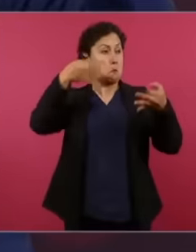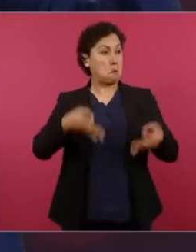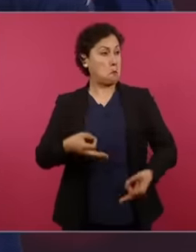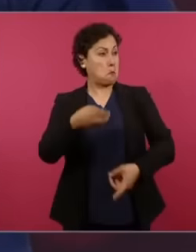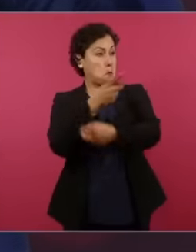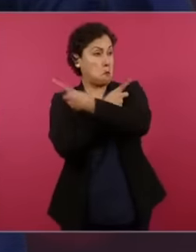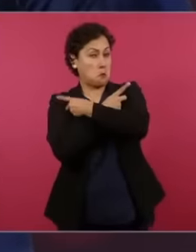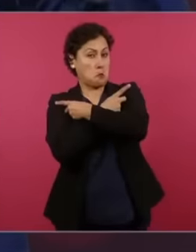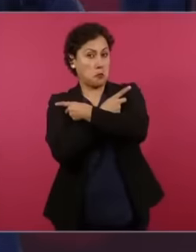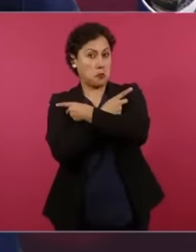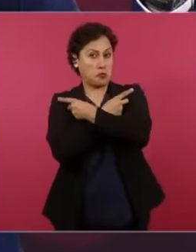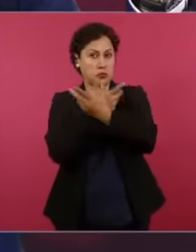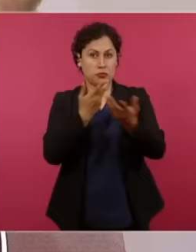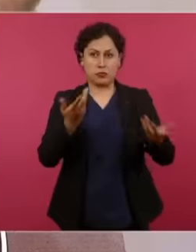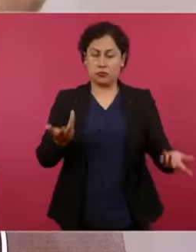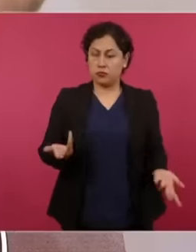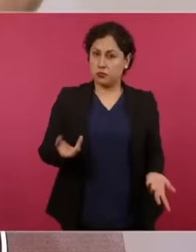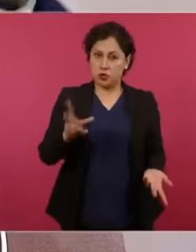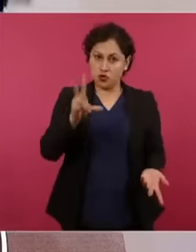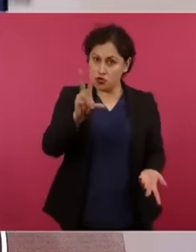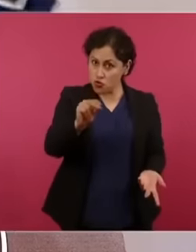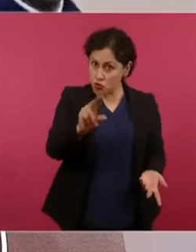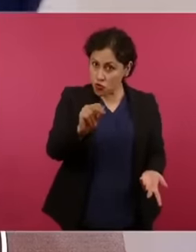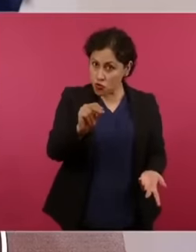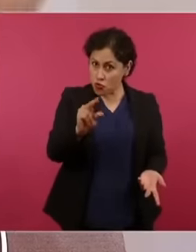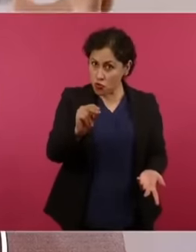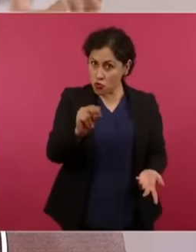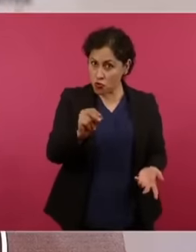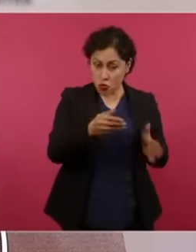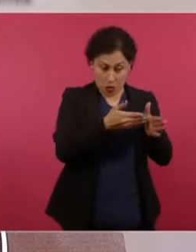we have done to raise awareness?